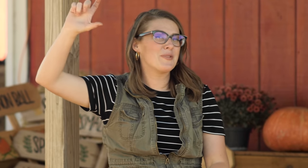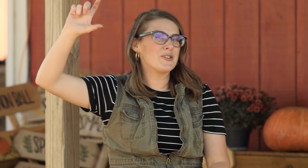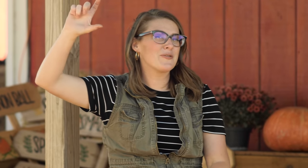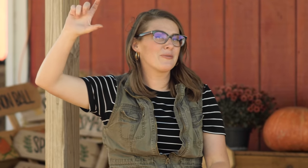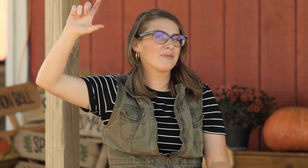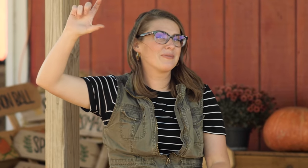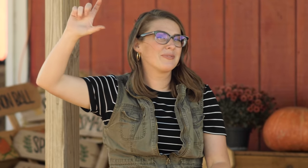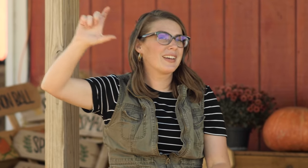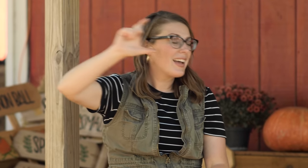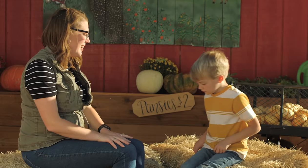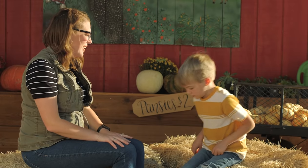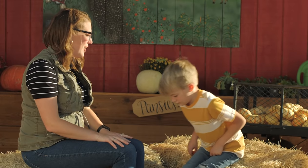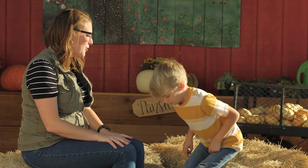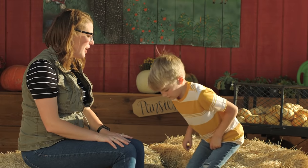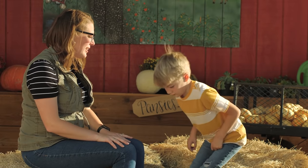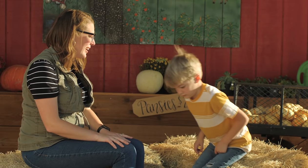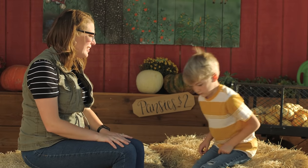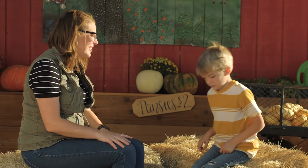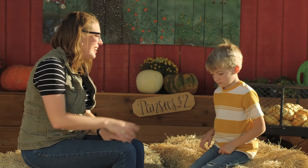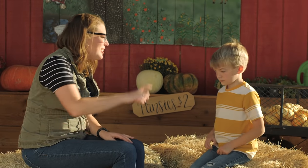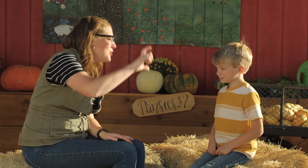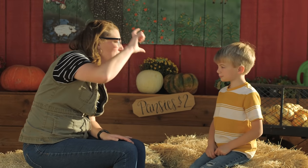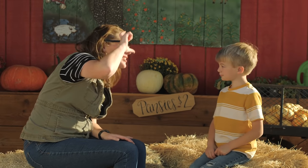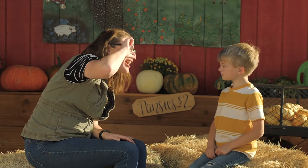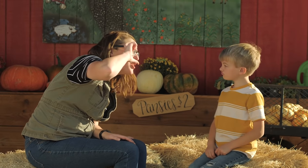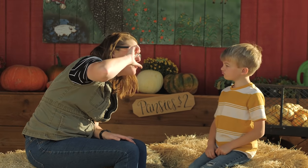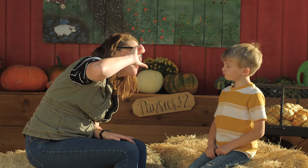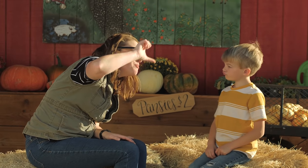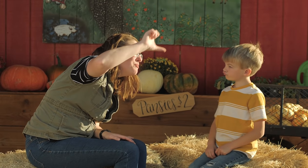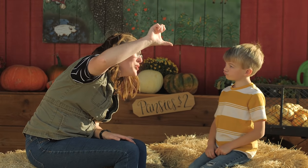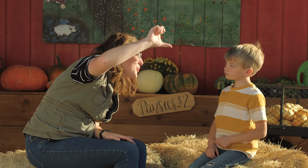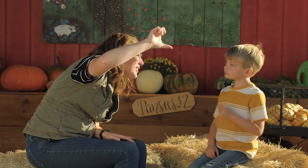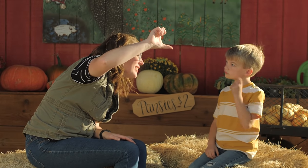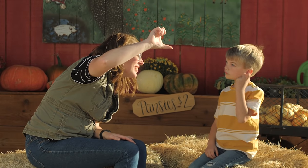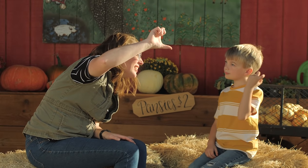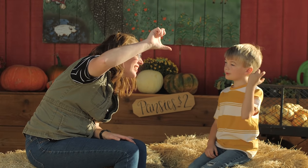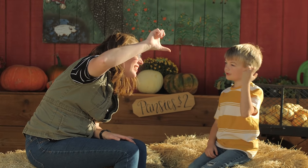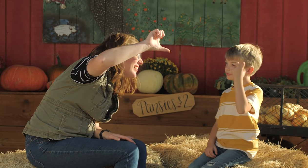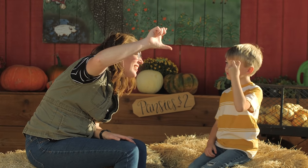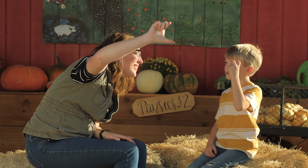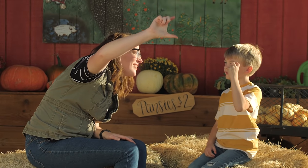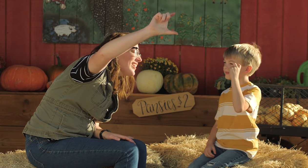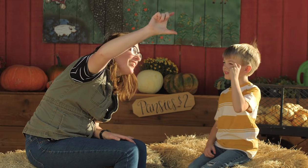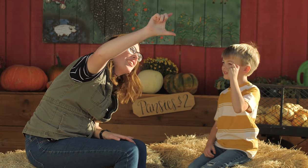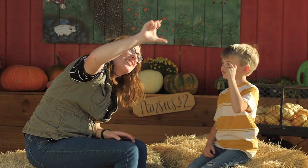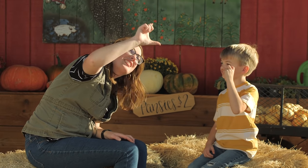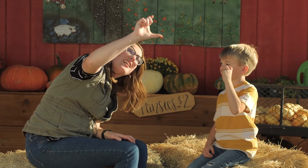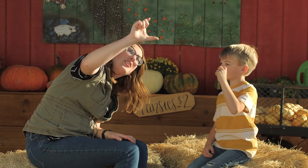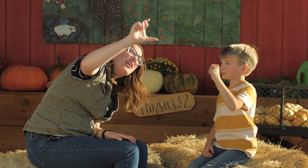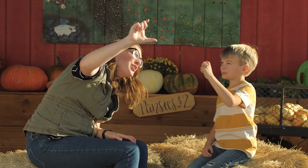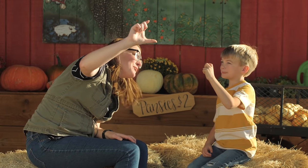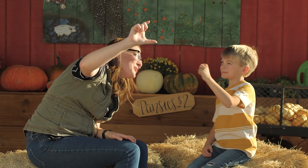'moon'. Alright, Lane can you do the sign moon? Moon. Very good, does that look like the moon?